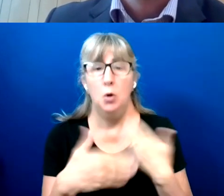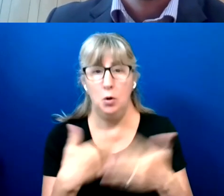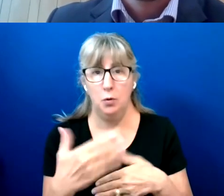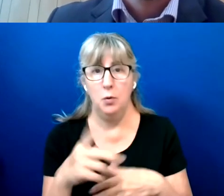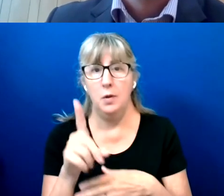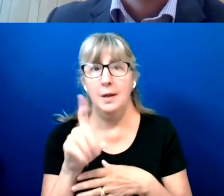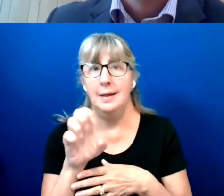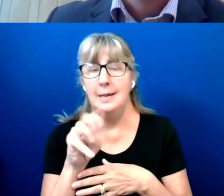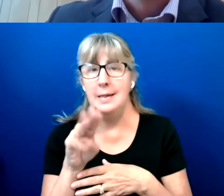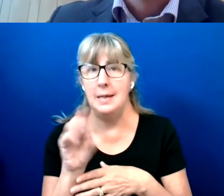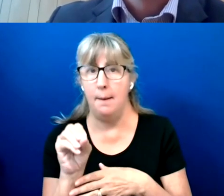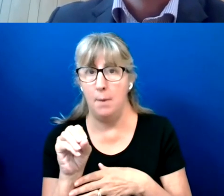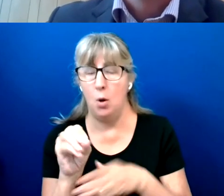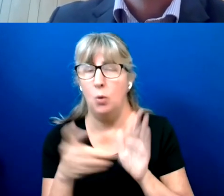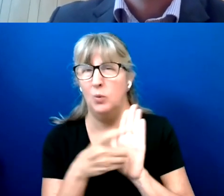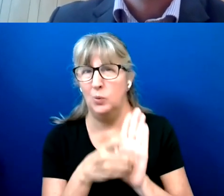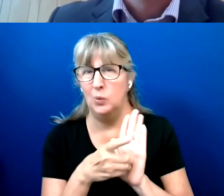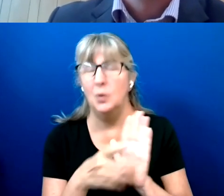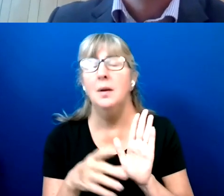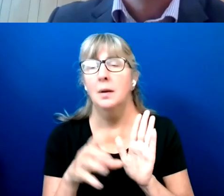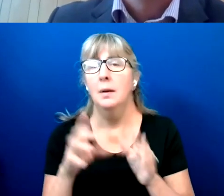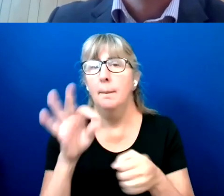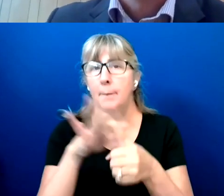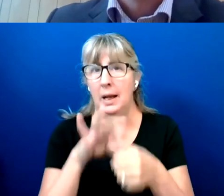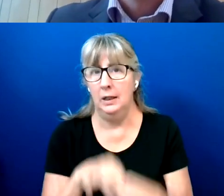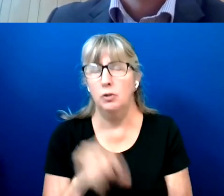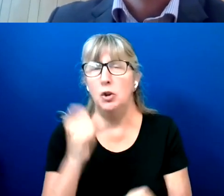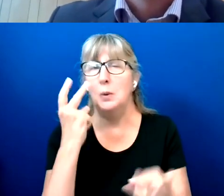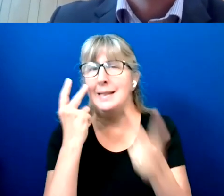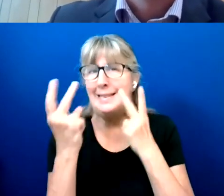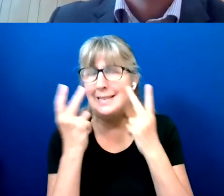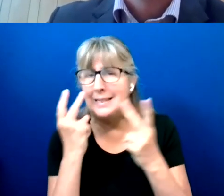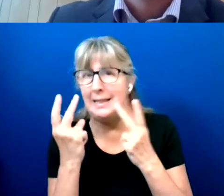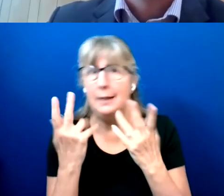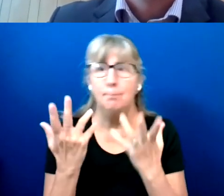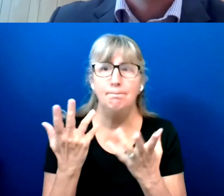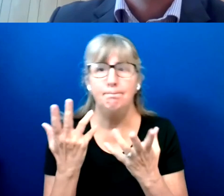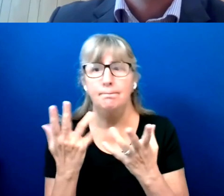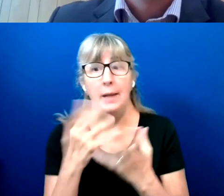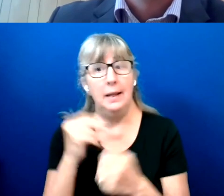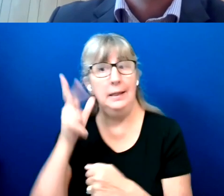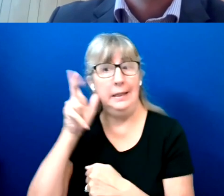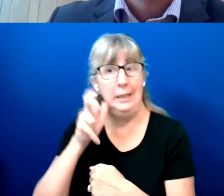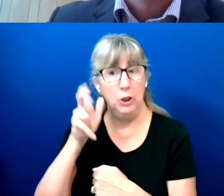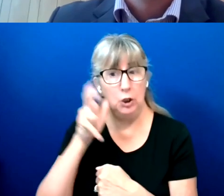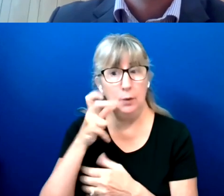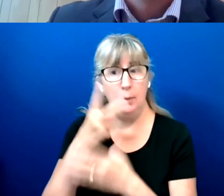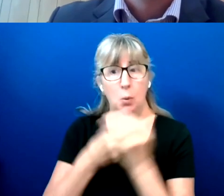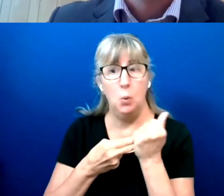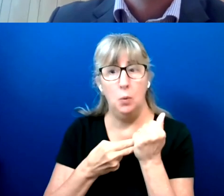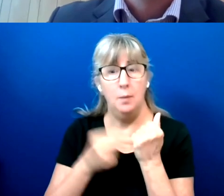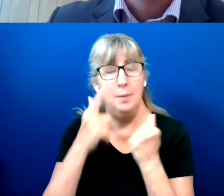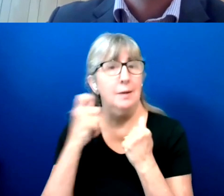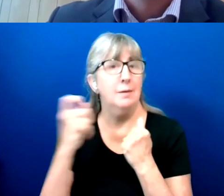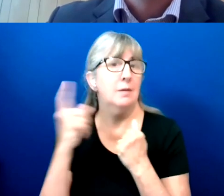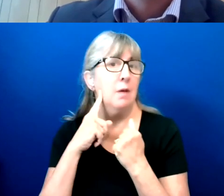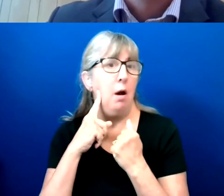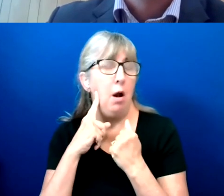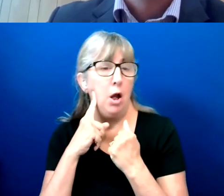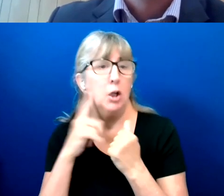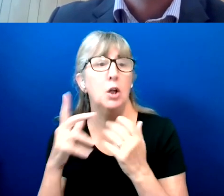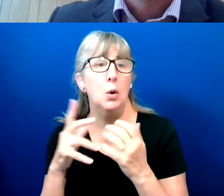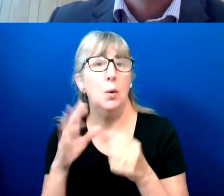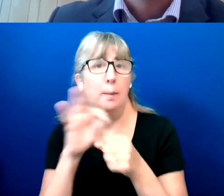So you can see and hear actually because it's the audio ballot we're demoing.